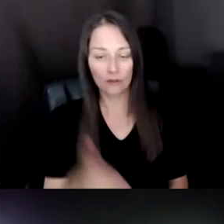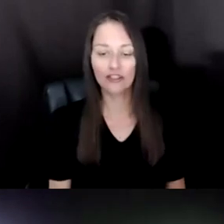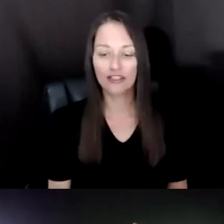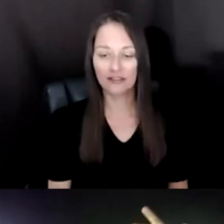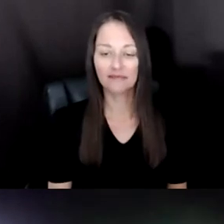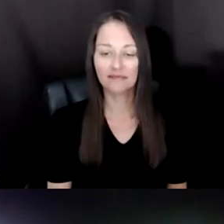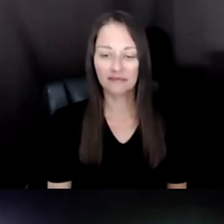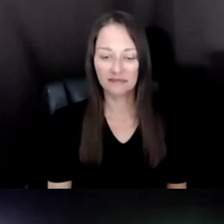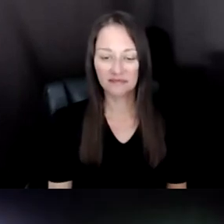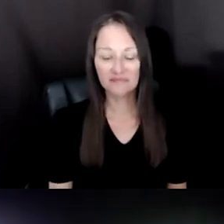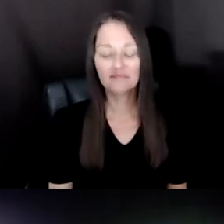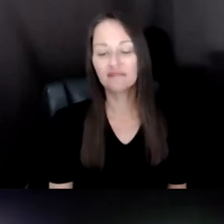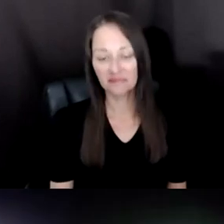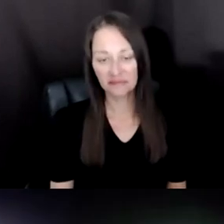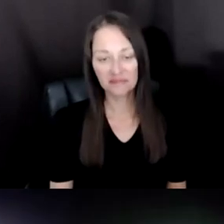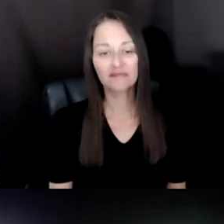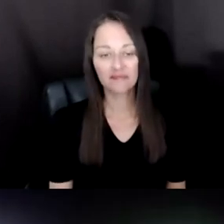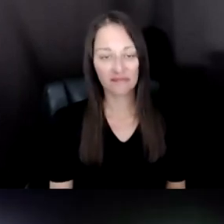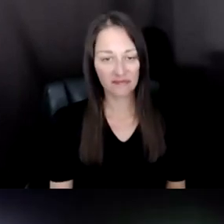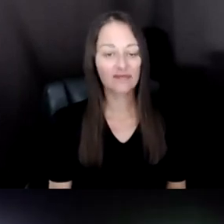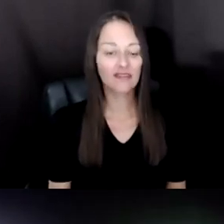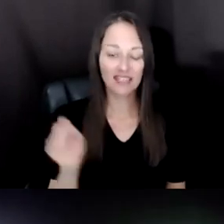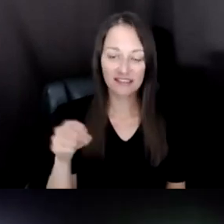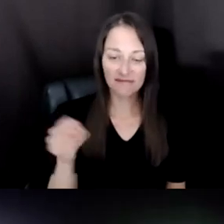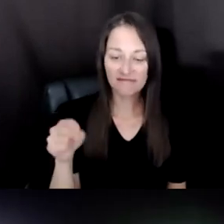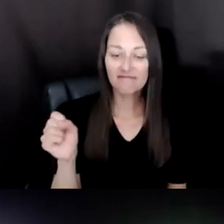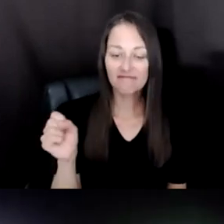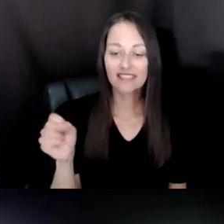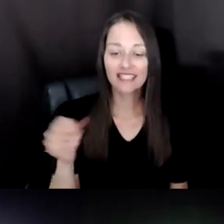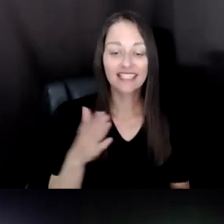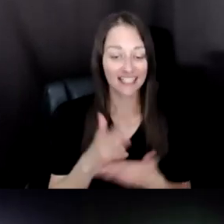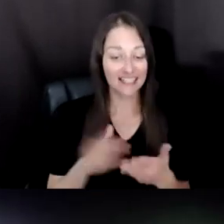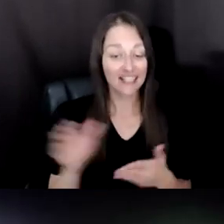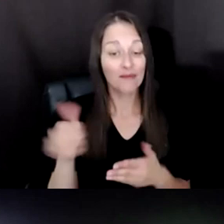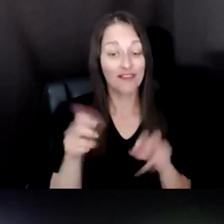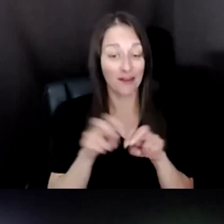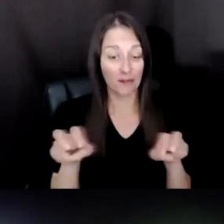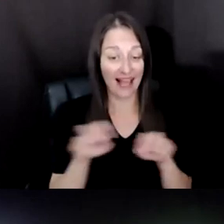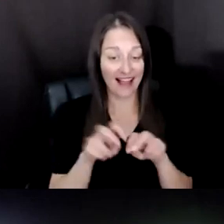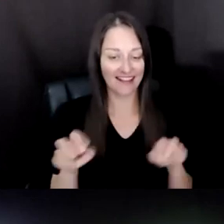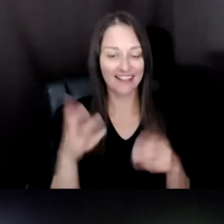YEAH. I THINK SOME OF MY FELLOW PANELISTS HAVE ALREADY TALKED ABOUT THIS. WE NEED TO,